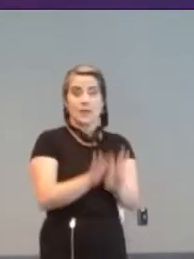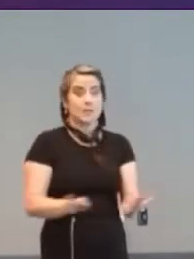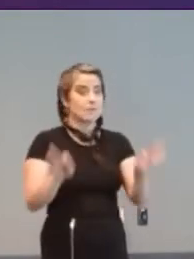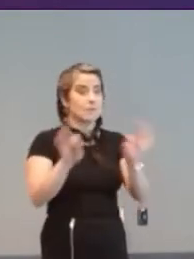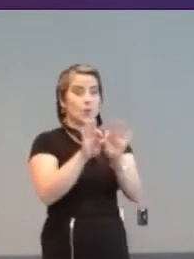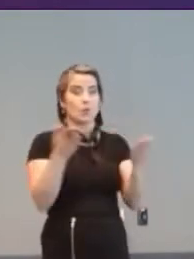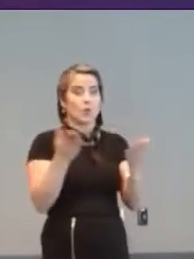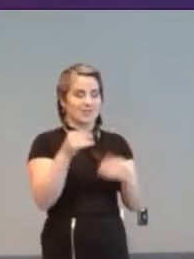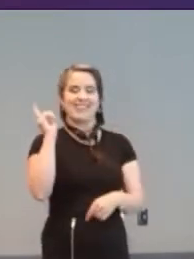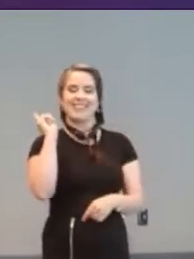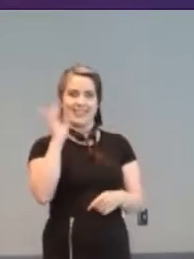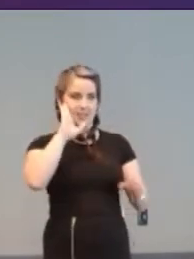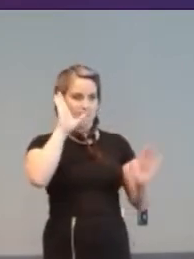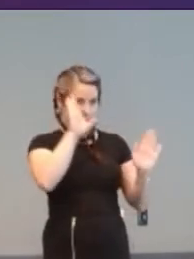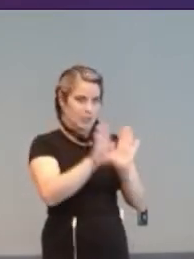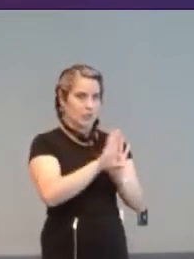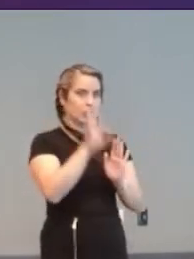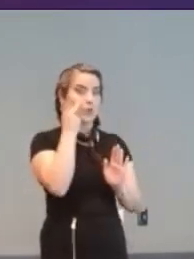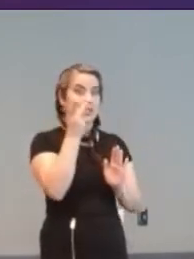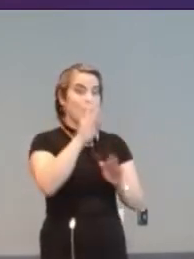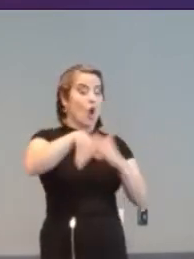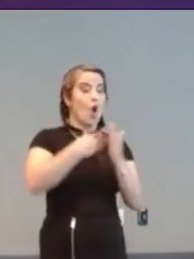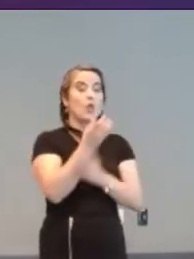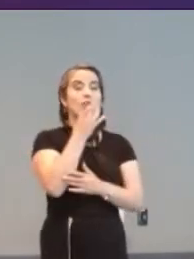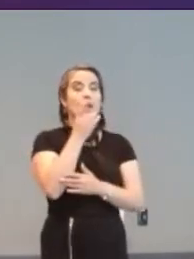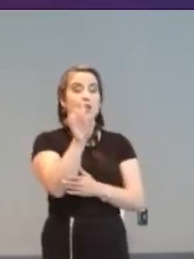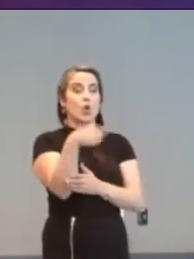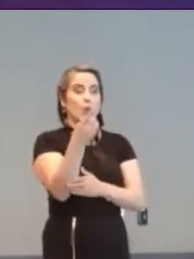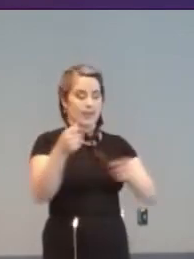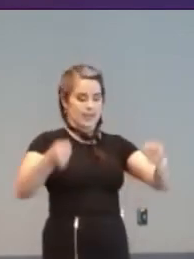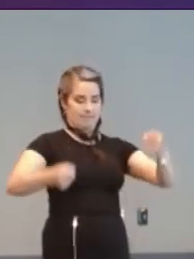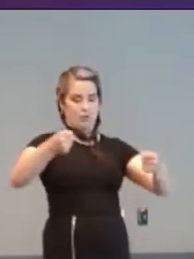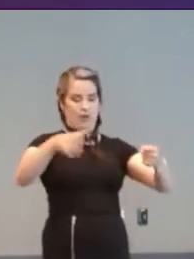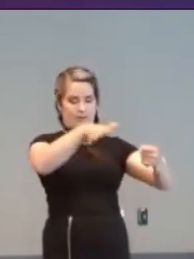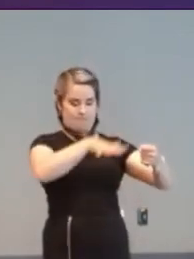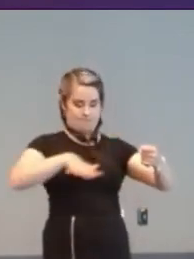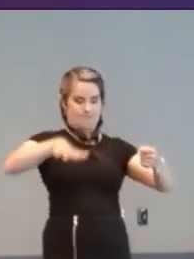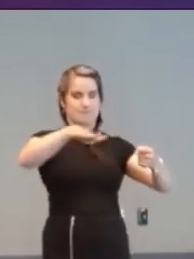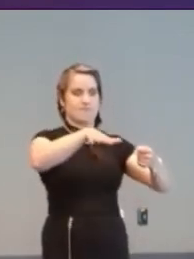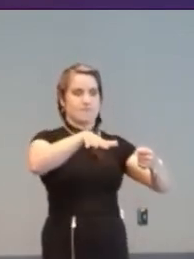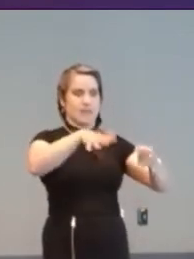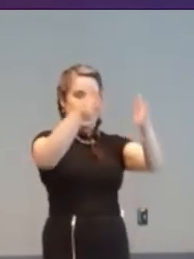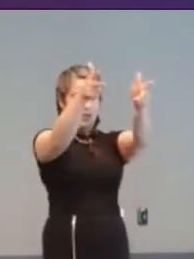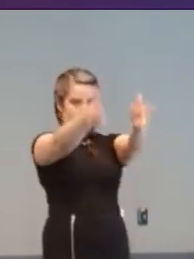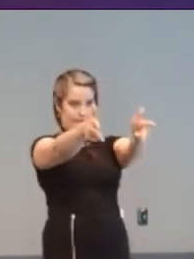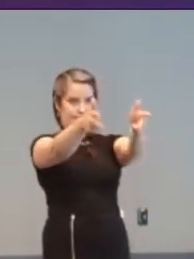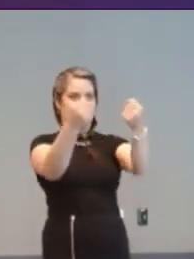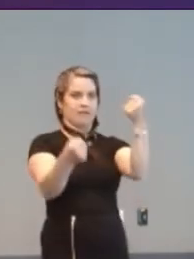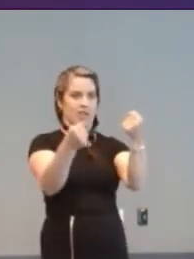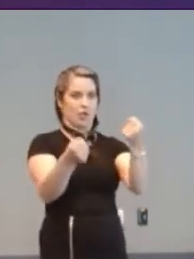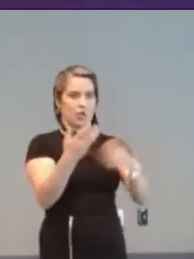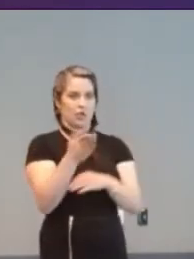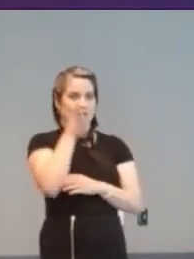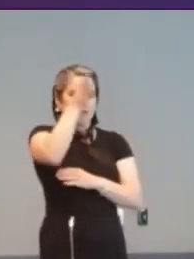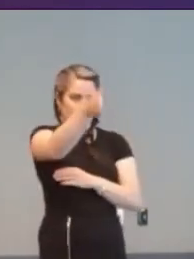this picture, all that is lit up is the driver’s speed, and the braking cars on the road ahead.